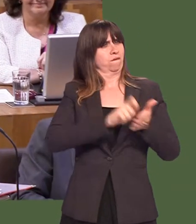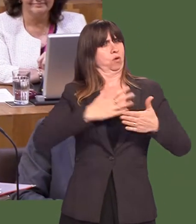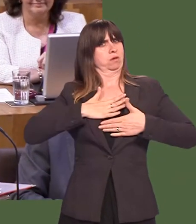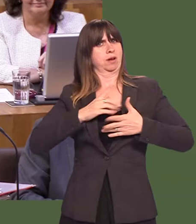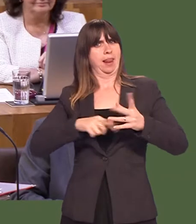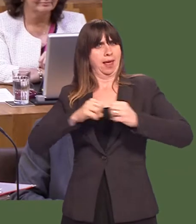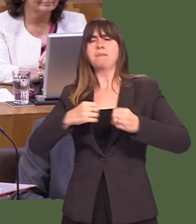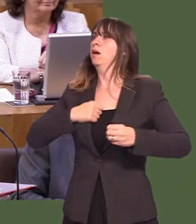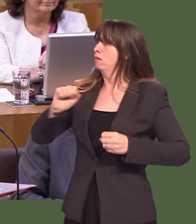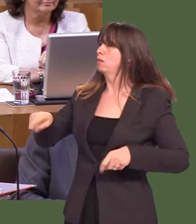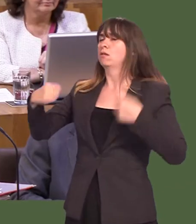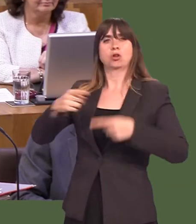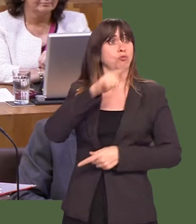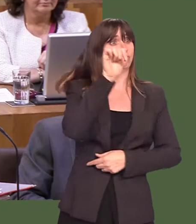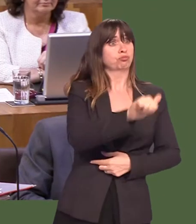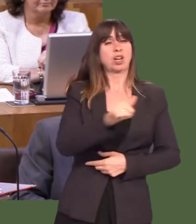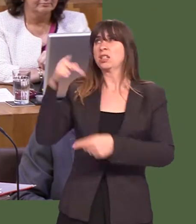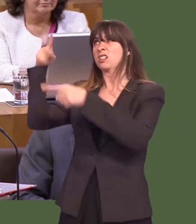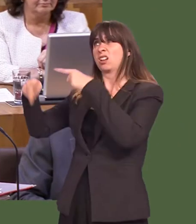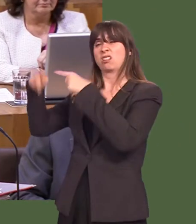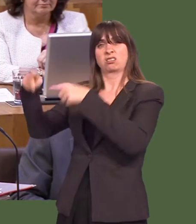The reality isóand he is right to point out the cuts that have taken placeówe have lost,